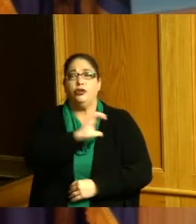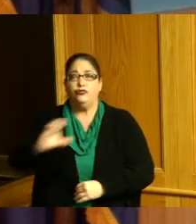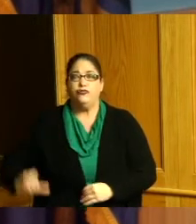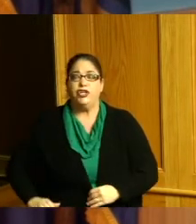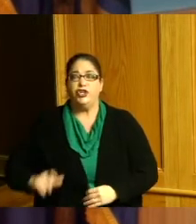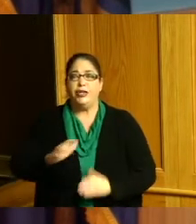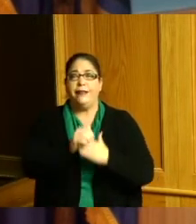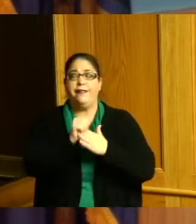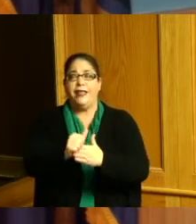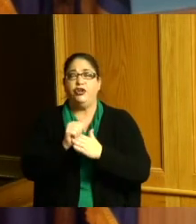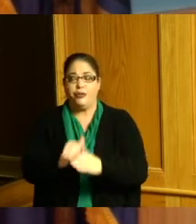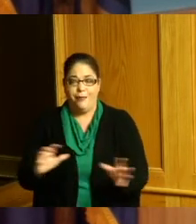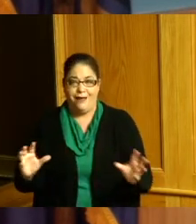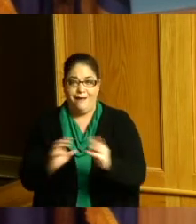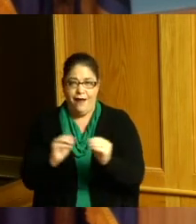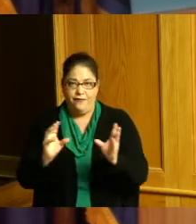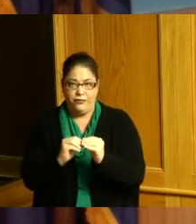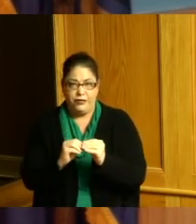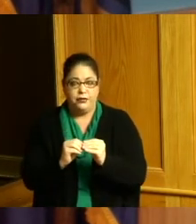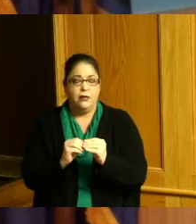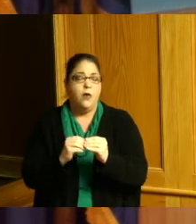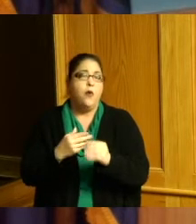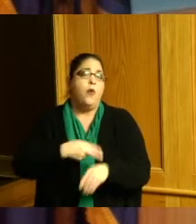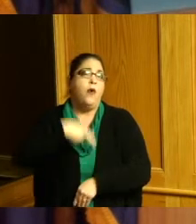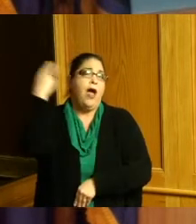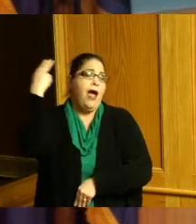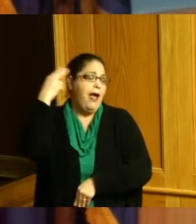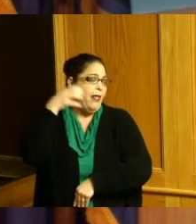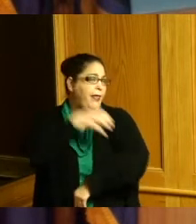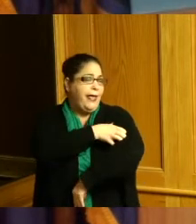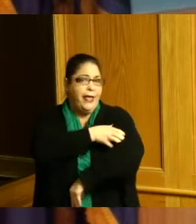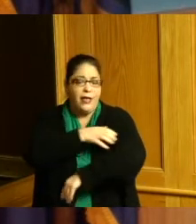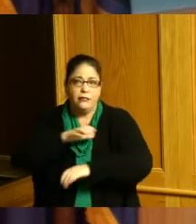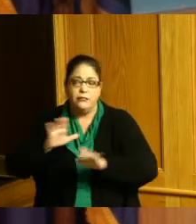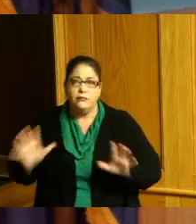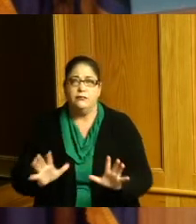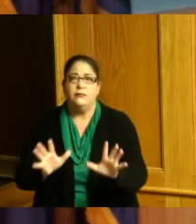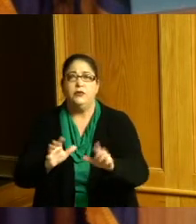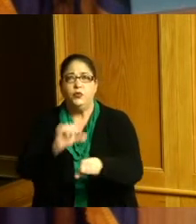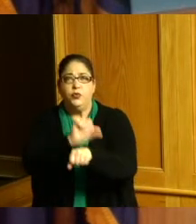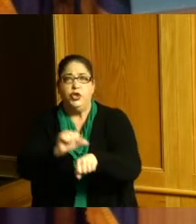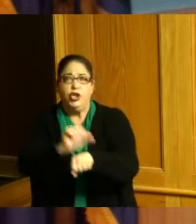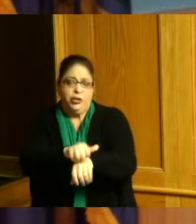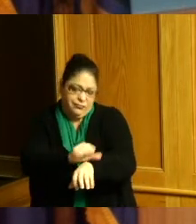highly influential civil rights organization that worked to end segregation throughout the south